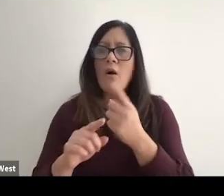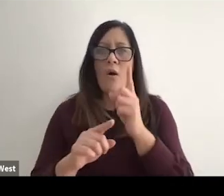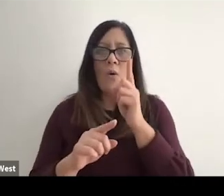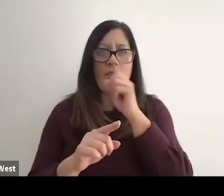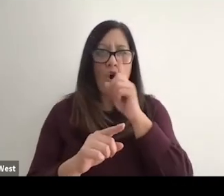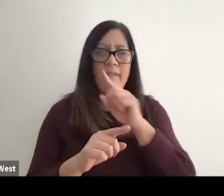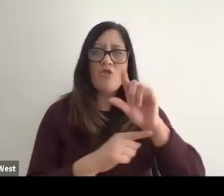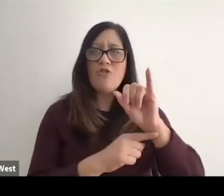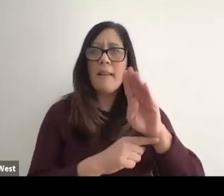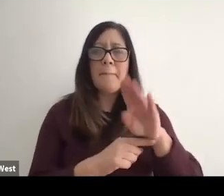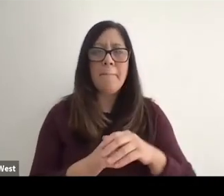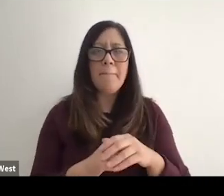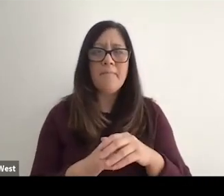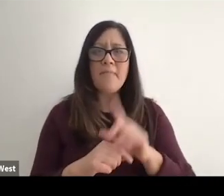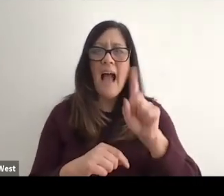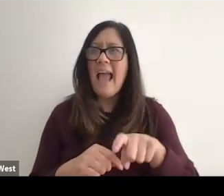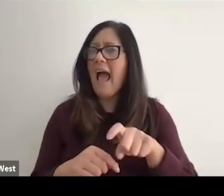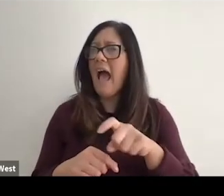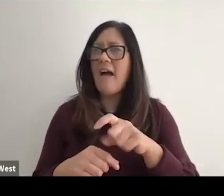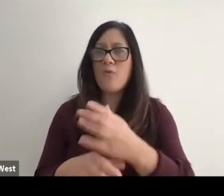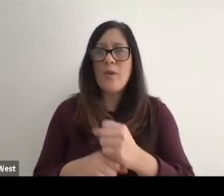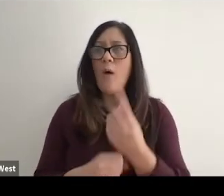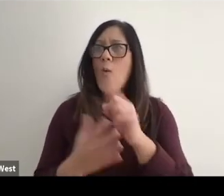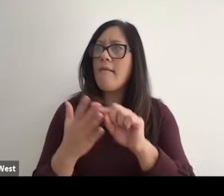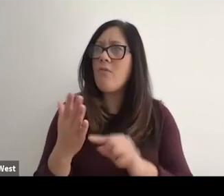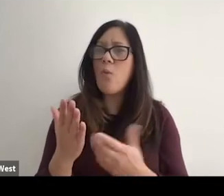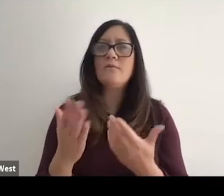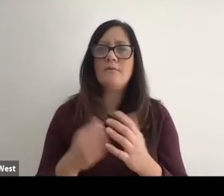I said I gotta get one of those made and I ran and jumped after learning